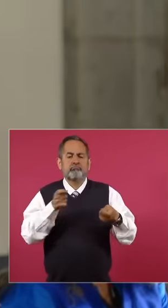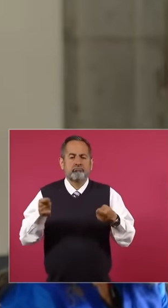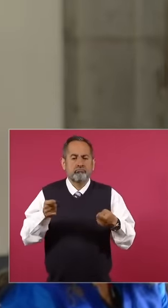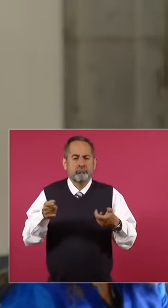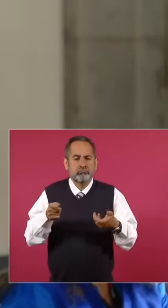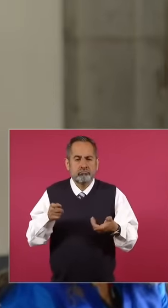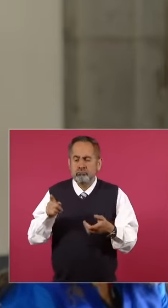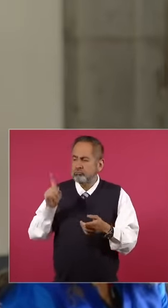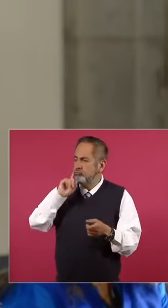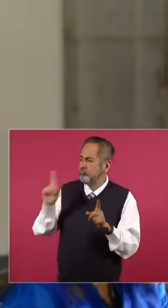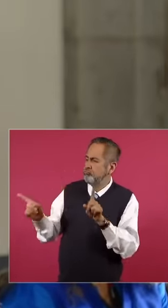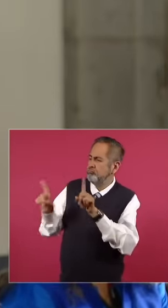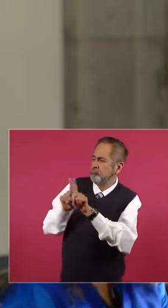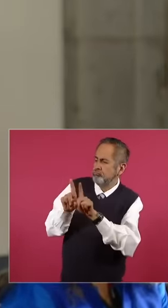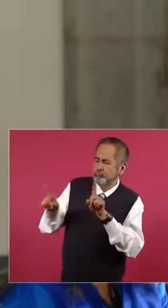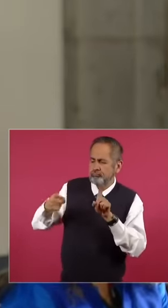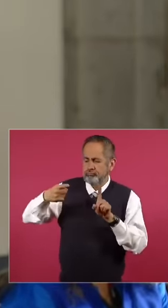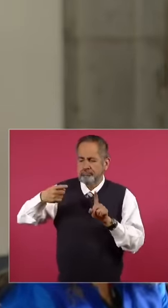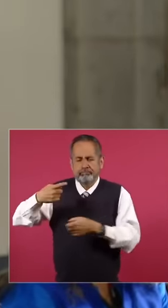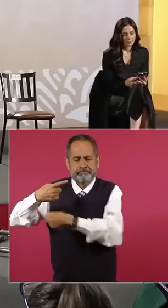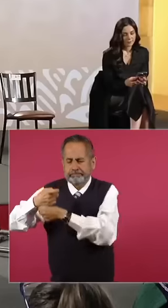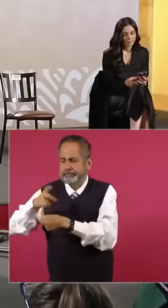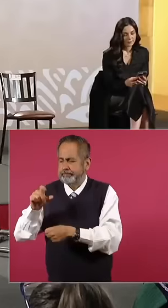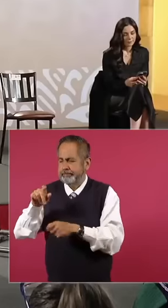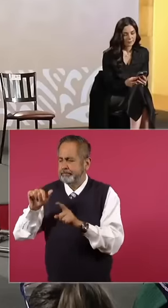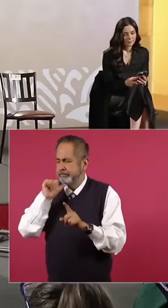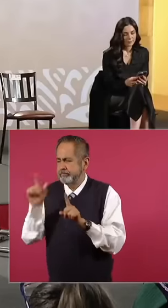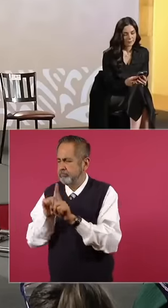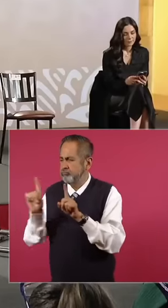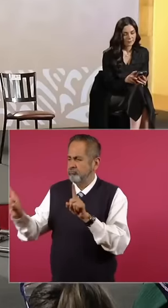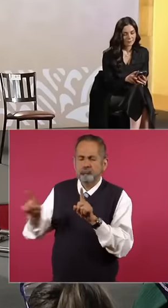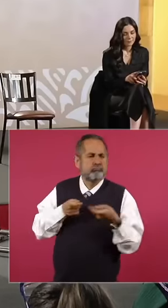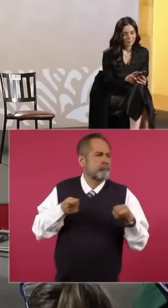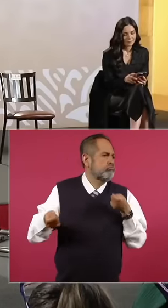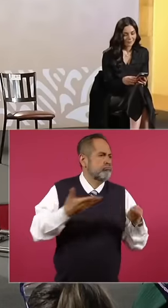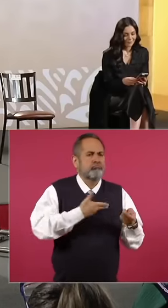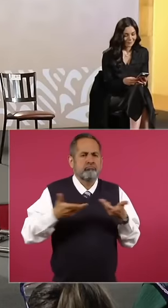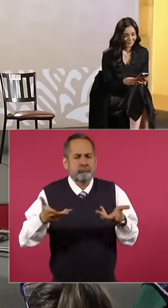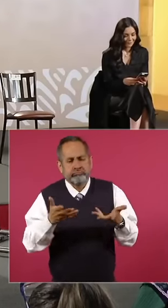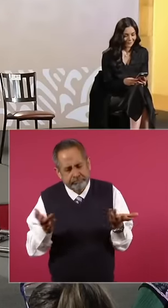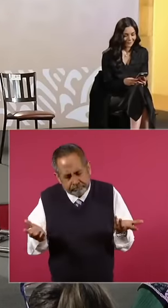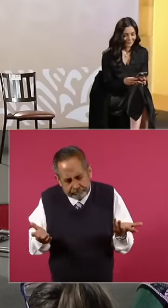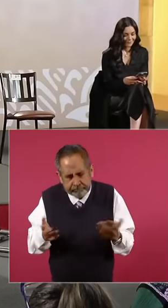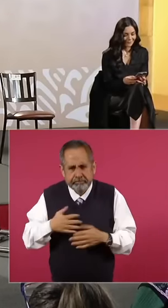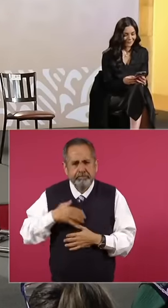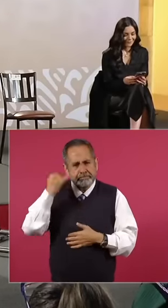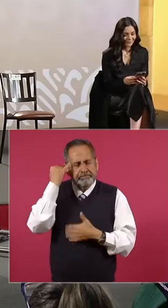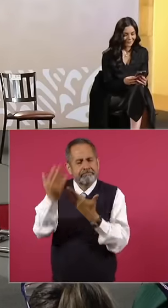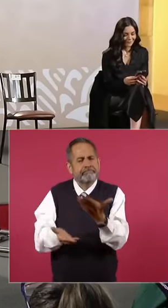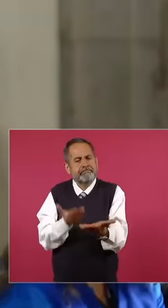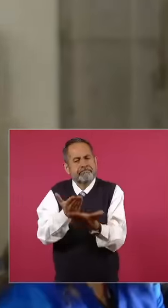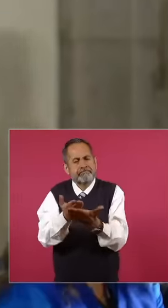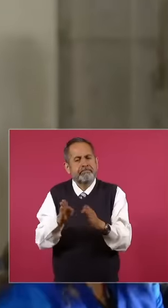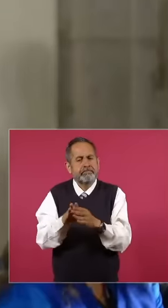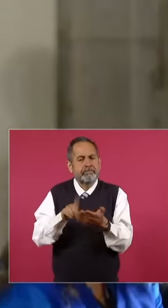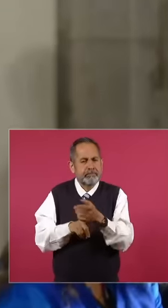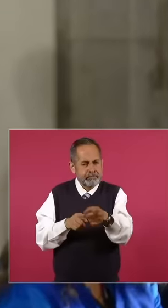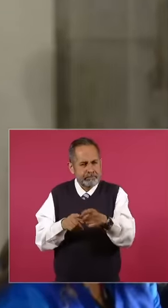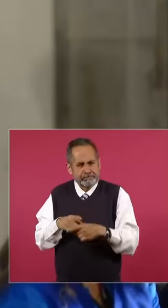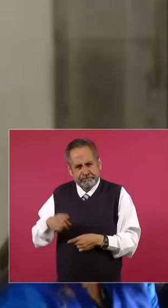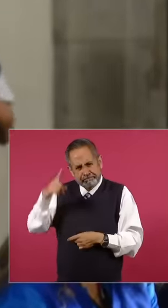lady. As you already explained, I would like to make this point to you. It was difficult for you